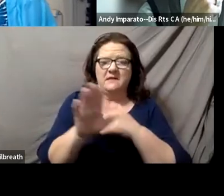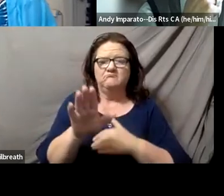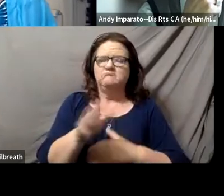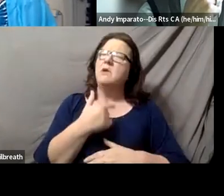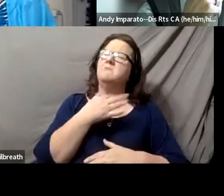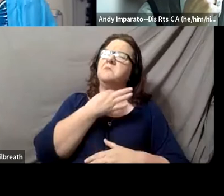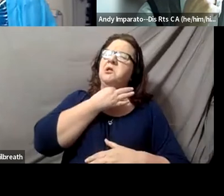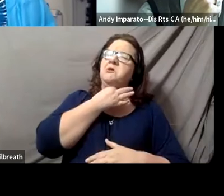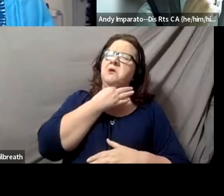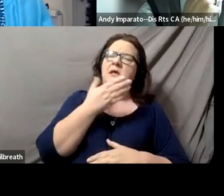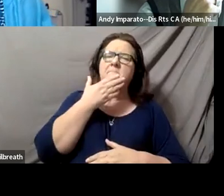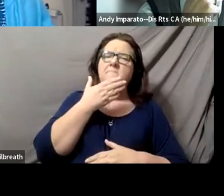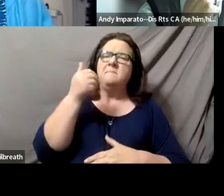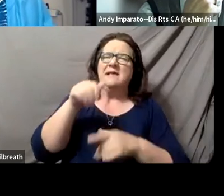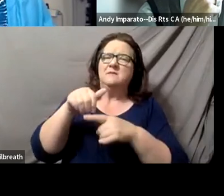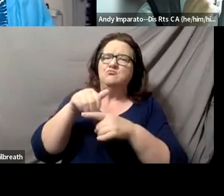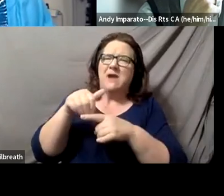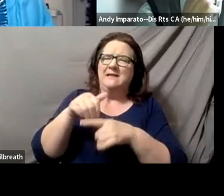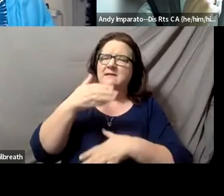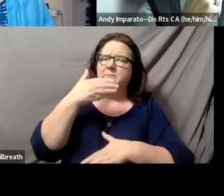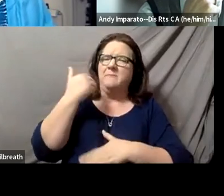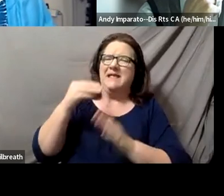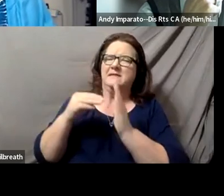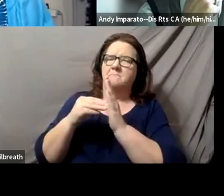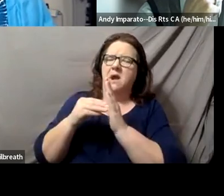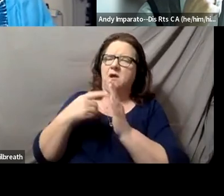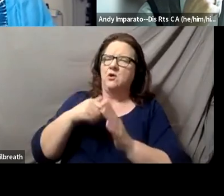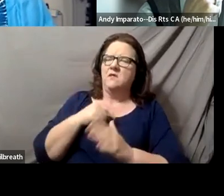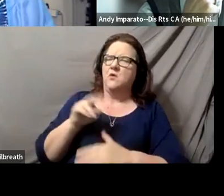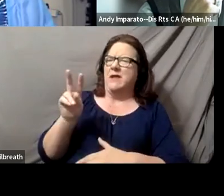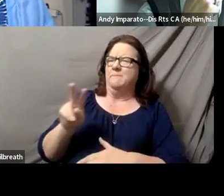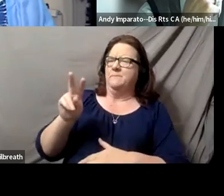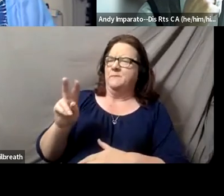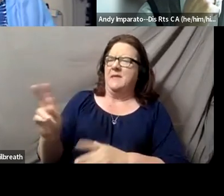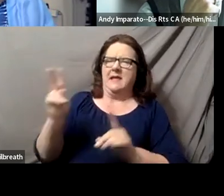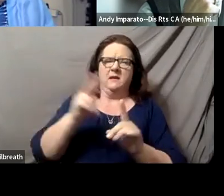that we could think of that we could apply to do even better.